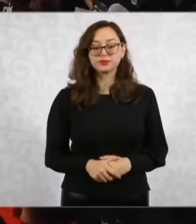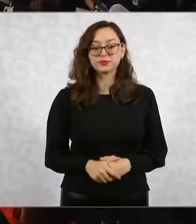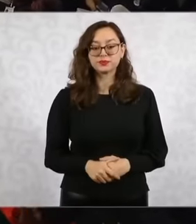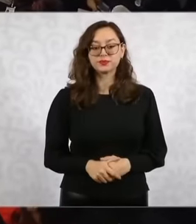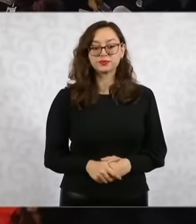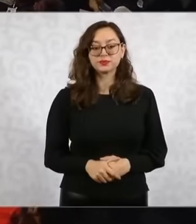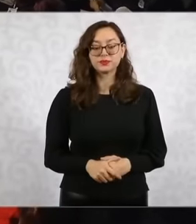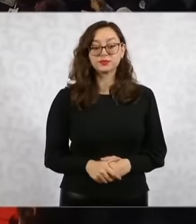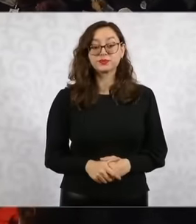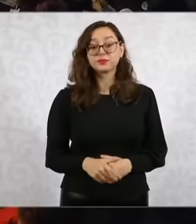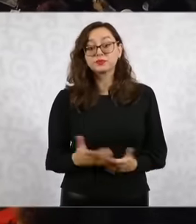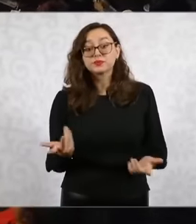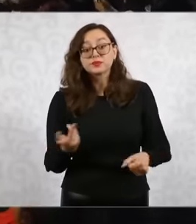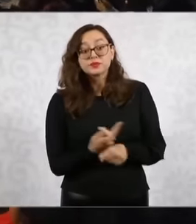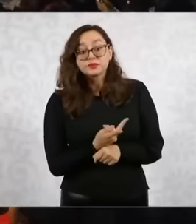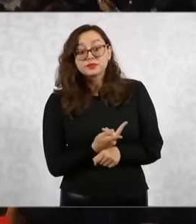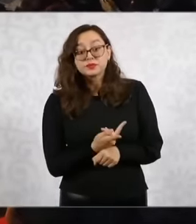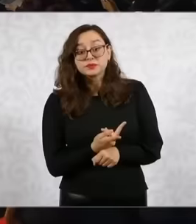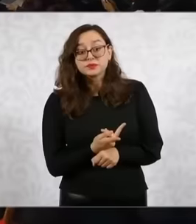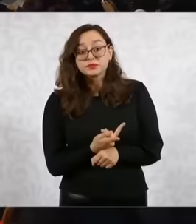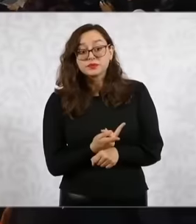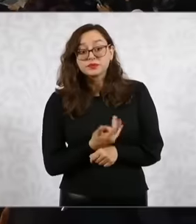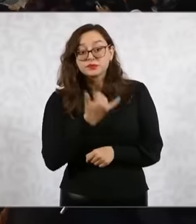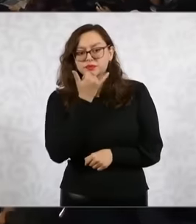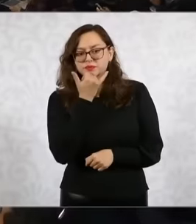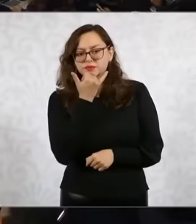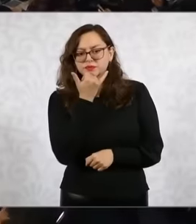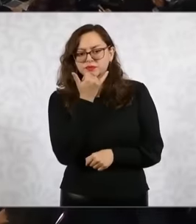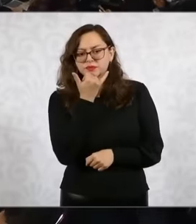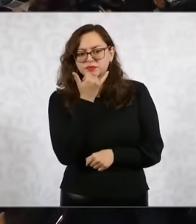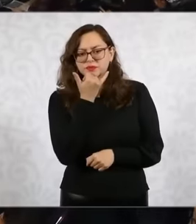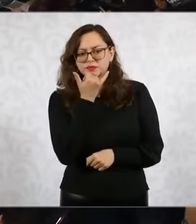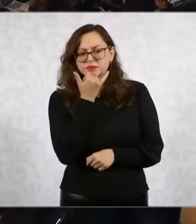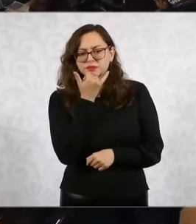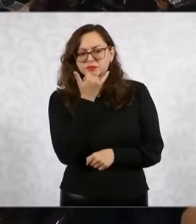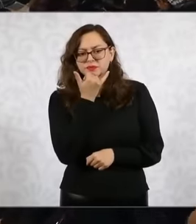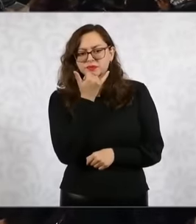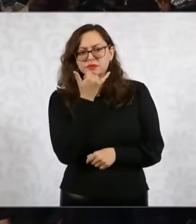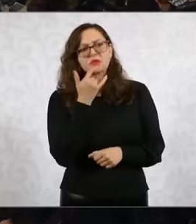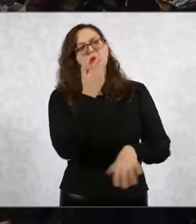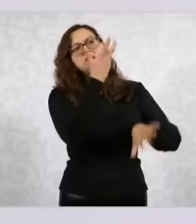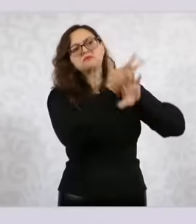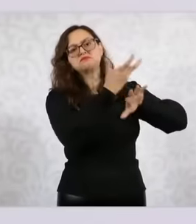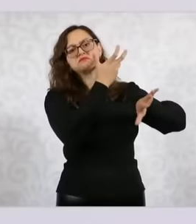than what perones for the temec the pressures in the United States for the loses for me there are no